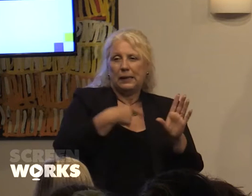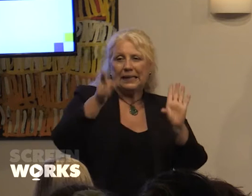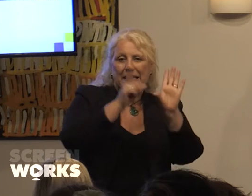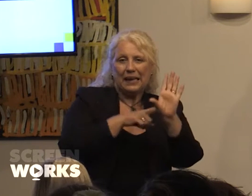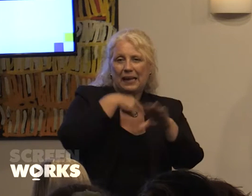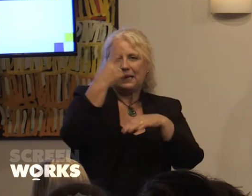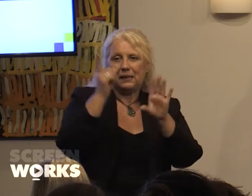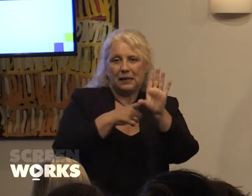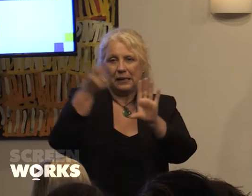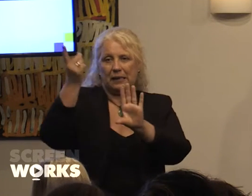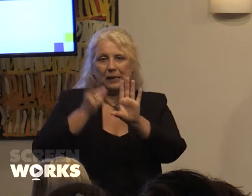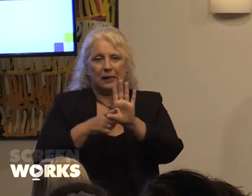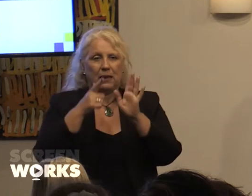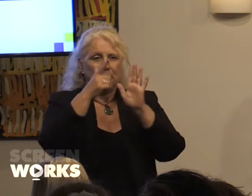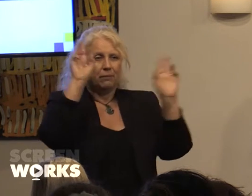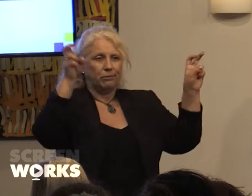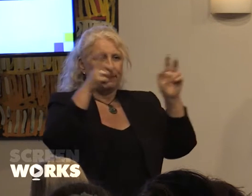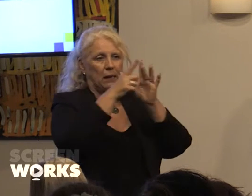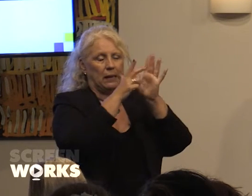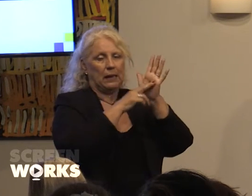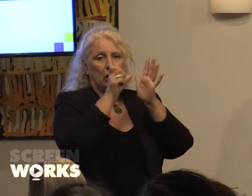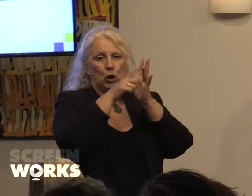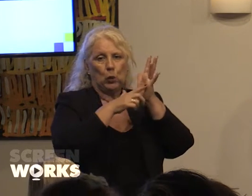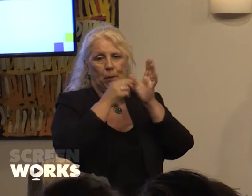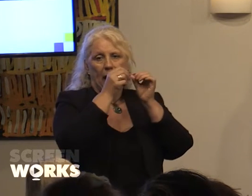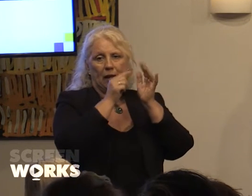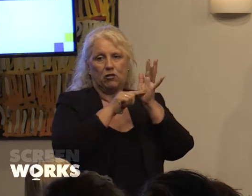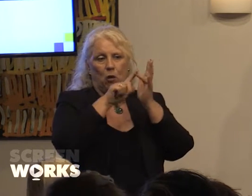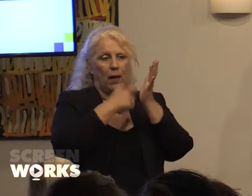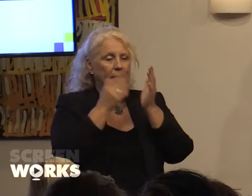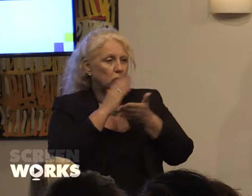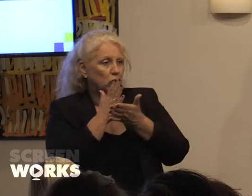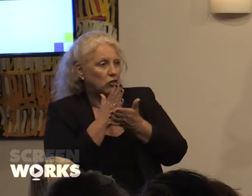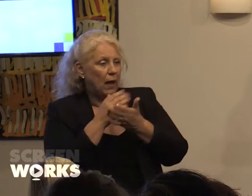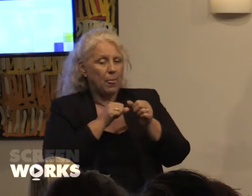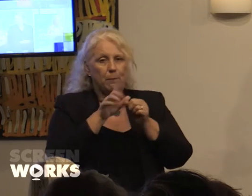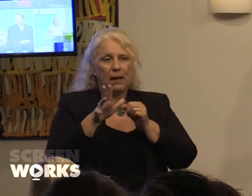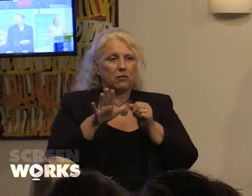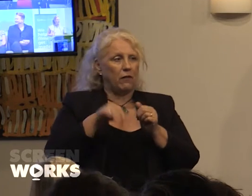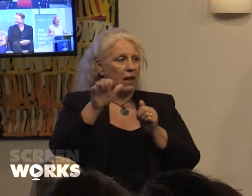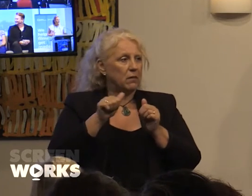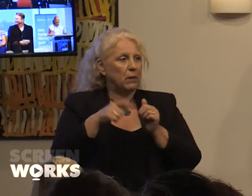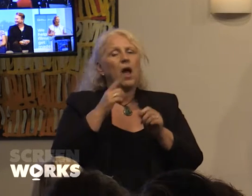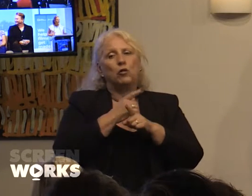develop and share really the best of expertise with women. I'm going to talk little bit further about that.